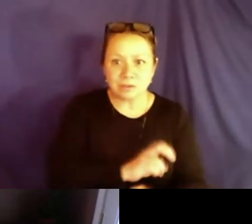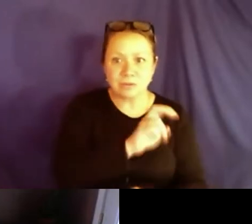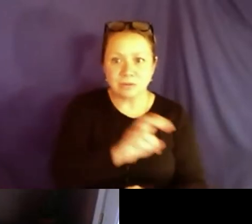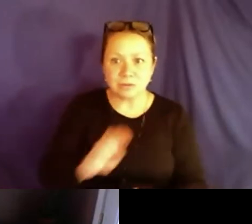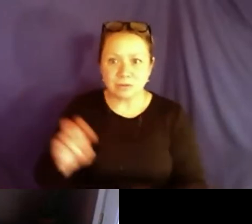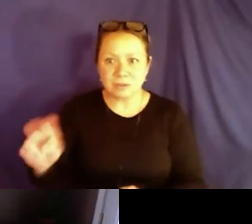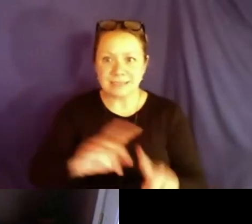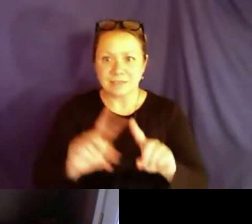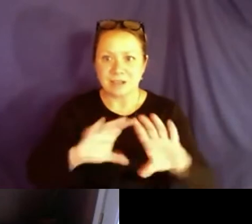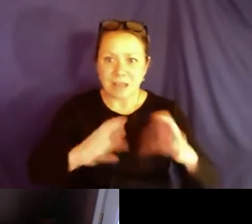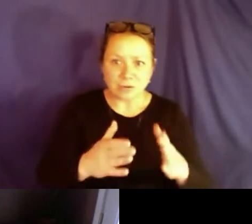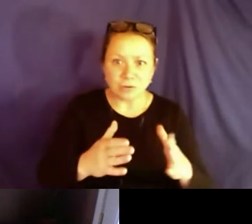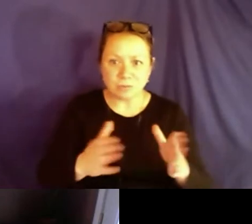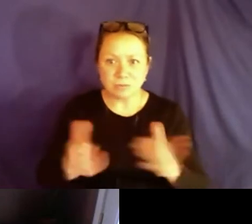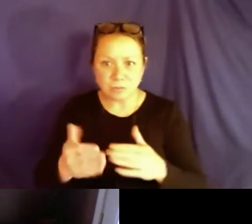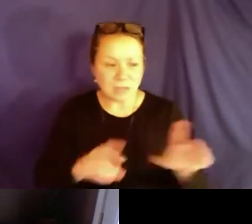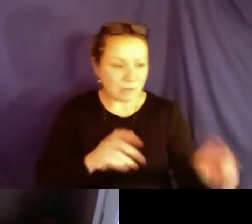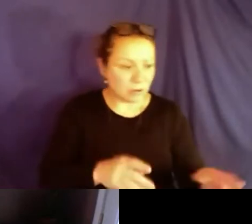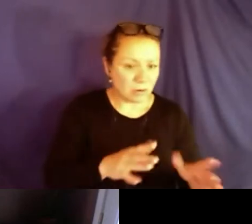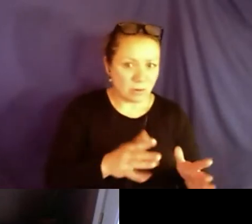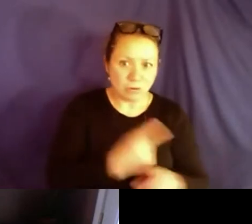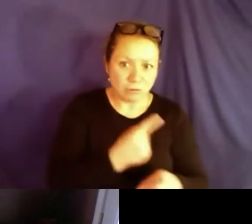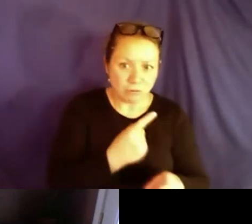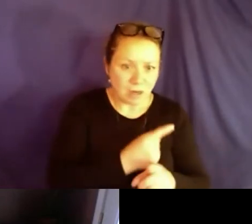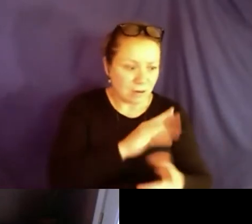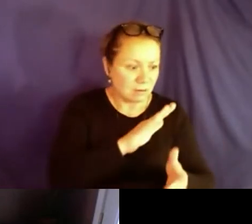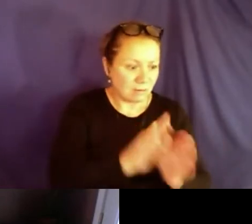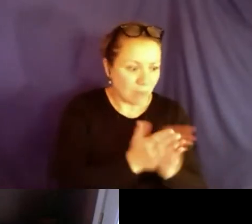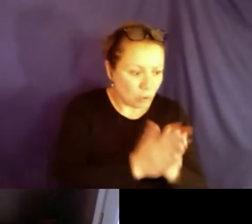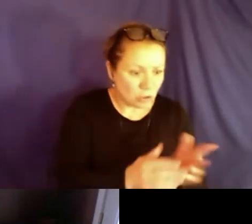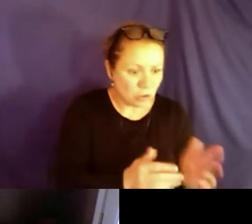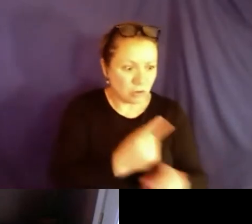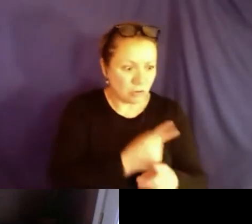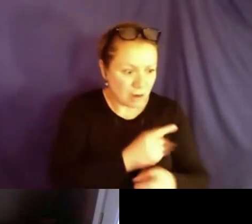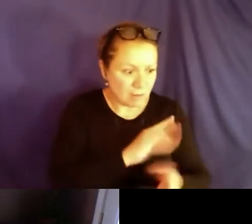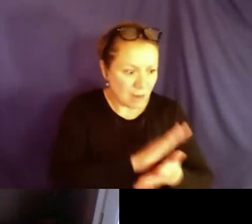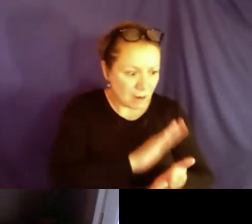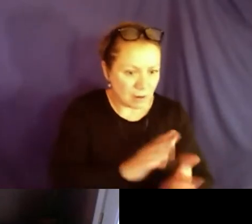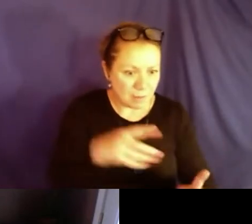of moving to several different classrooms and picking up and having to find the